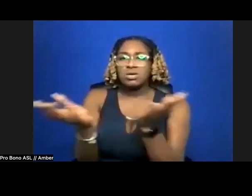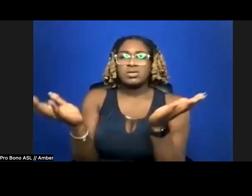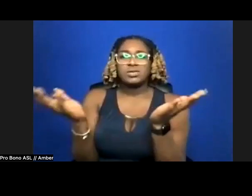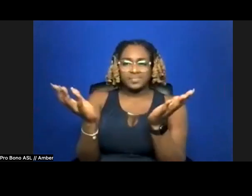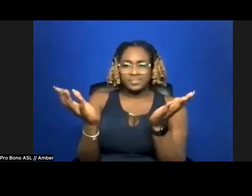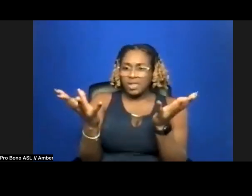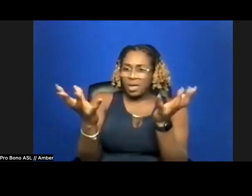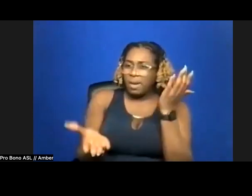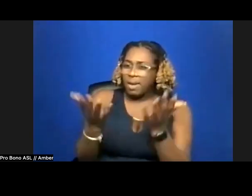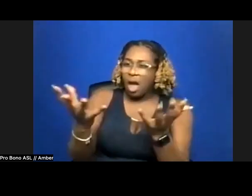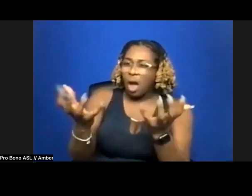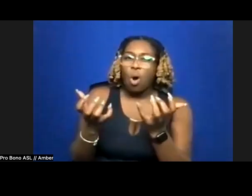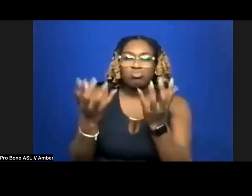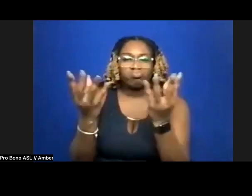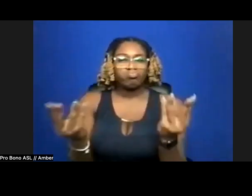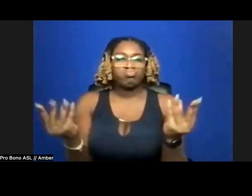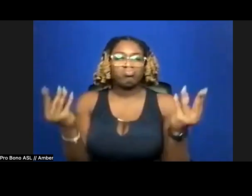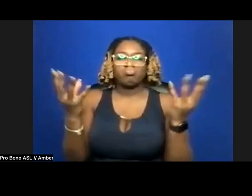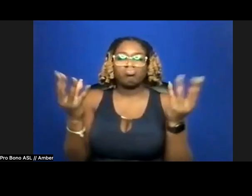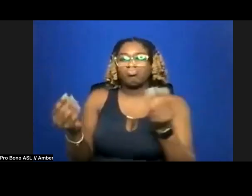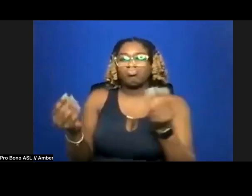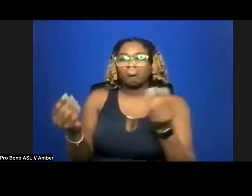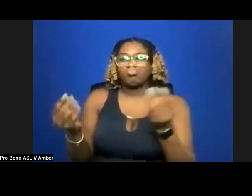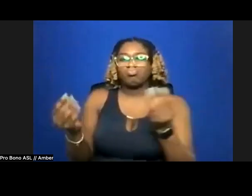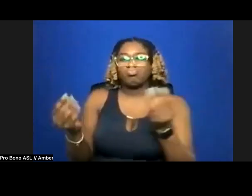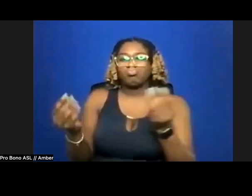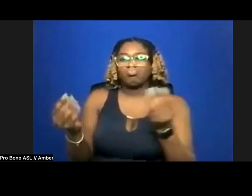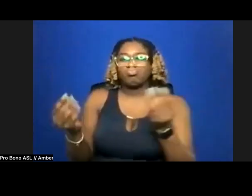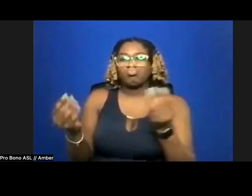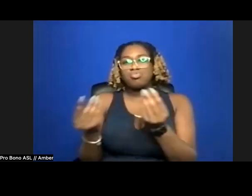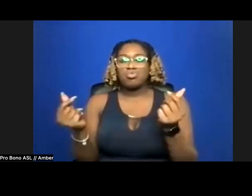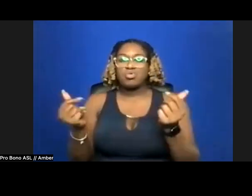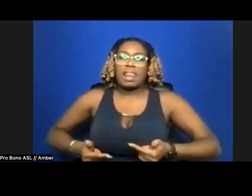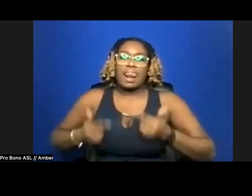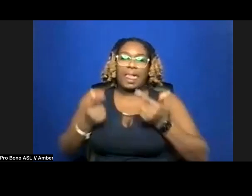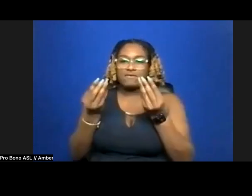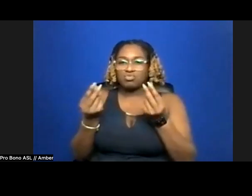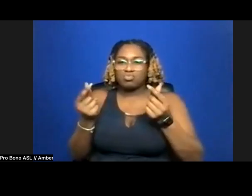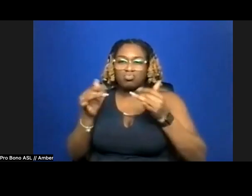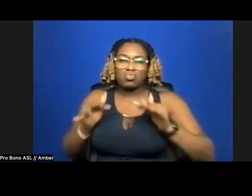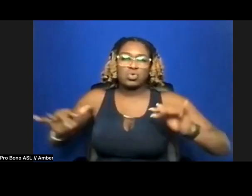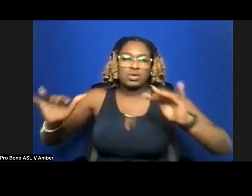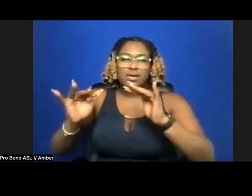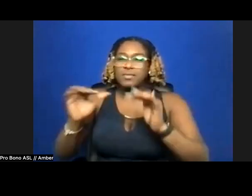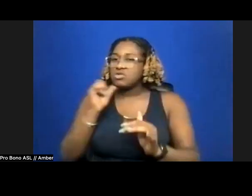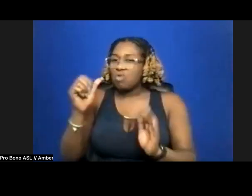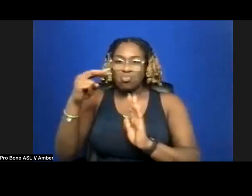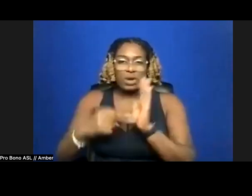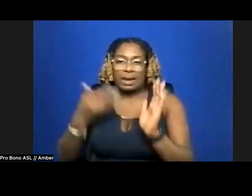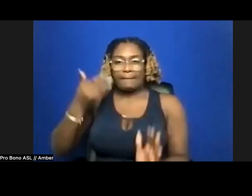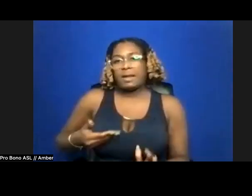to stew in the primordial brew through which life oozes, but do not read me from the sea slick with